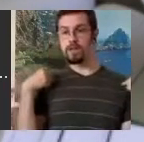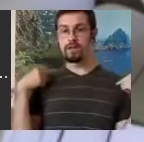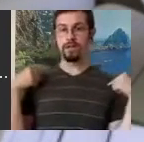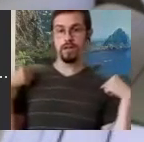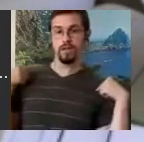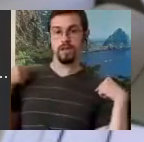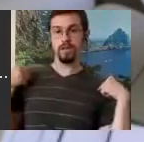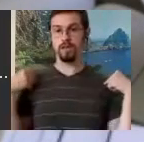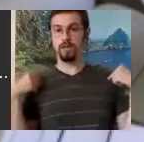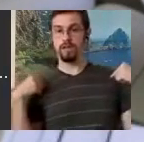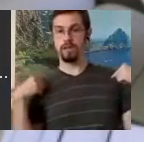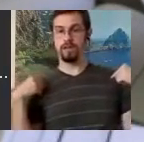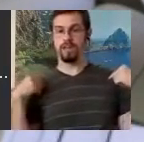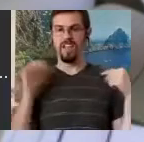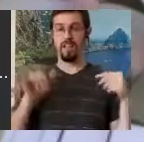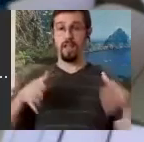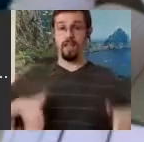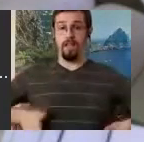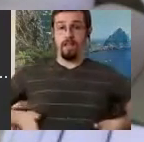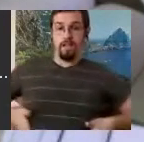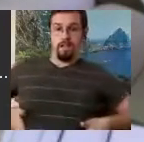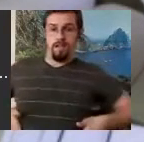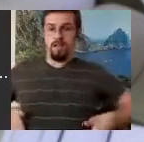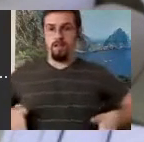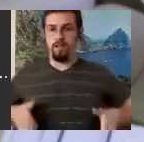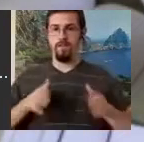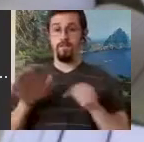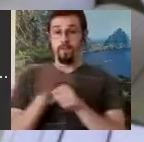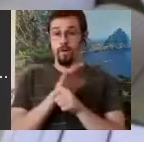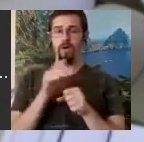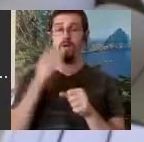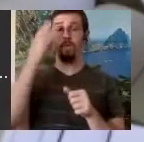ribcage going over here or over there because if you ever looked at Marcel